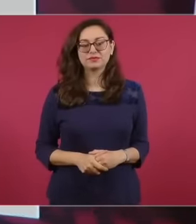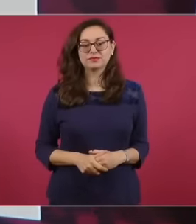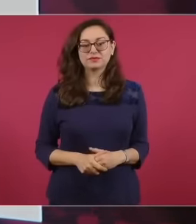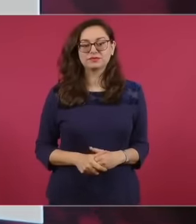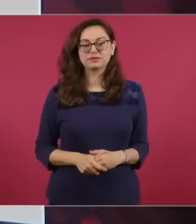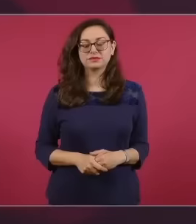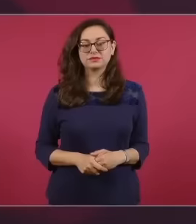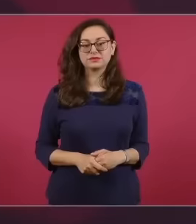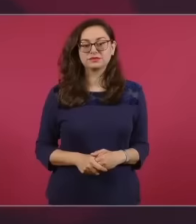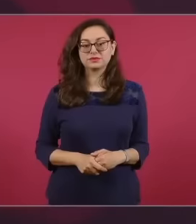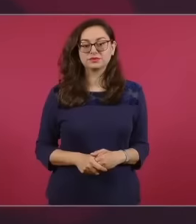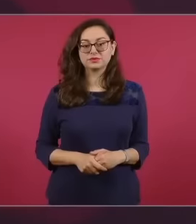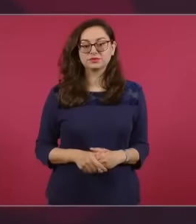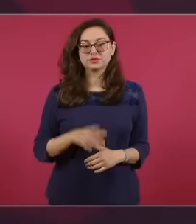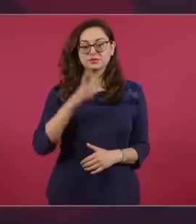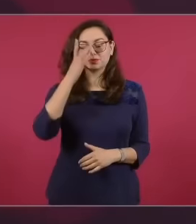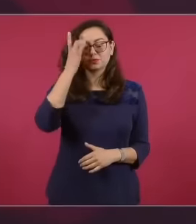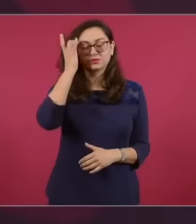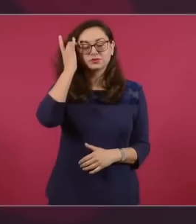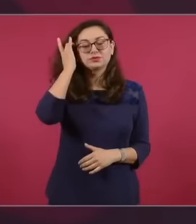this also helps to understand